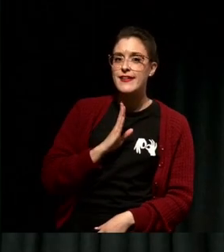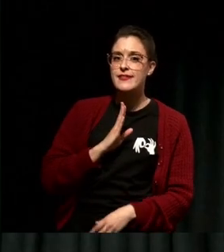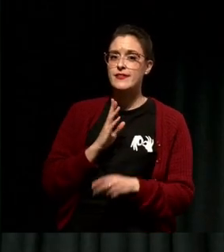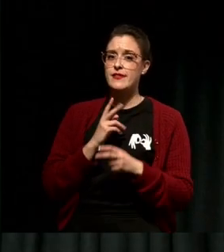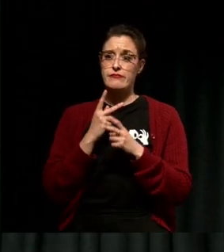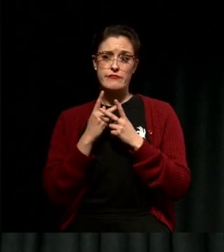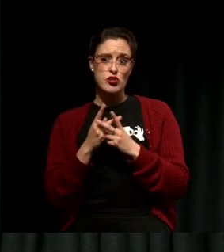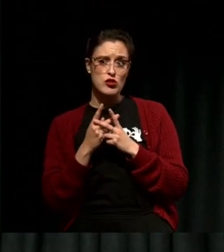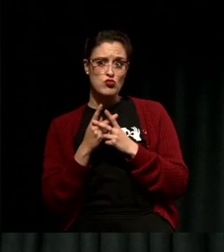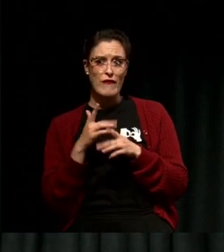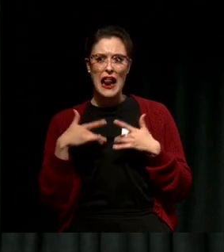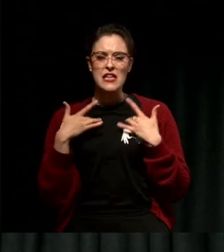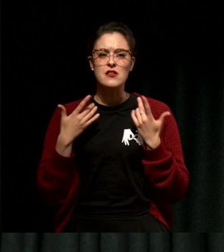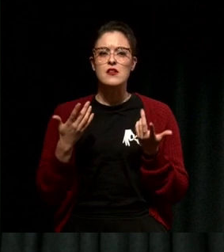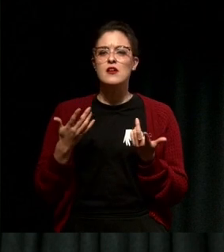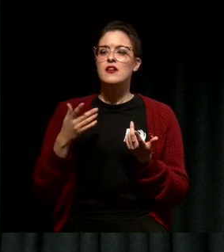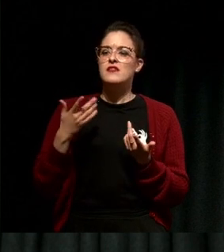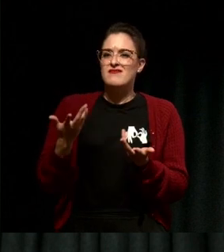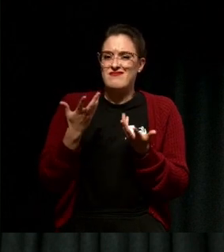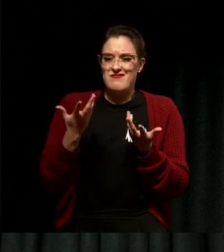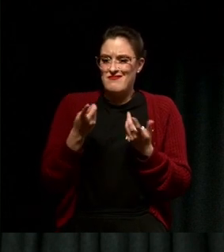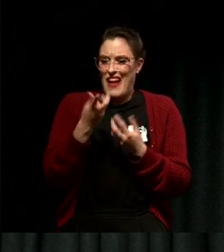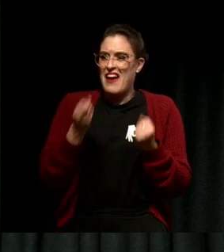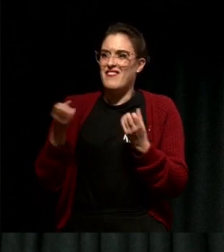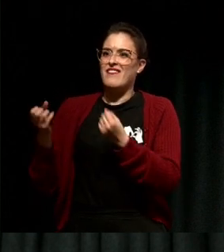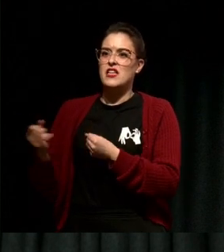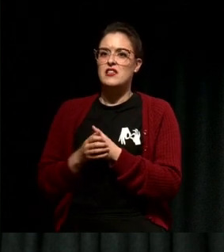So if you want to be a conscious leader you have to find those feelings in your body,